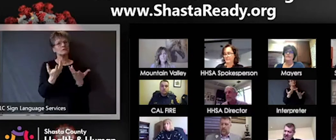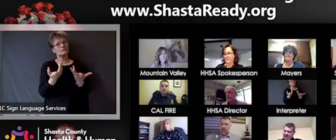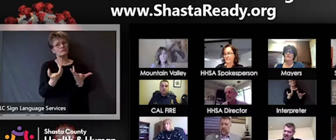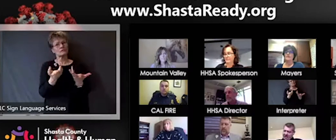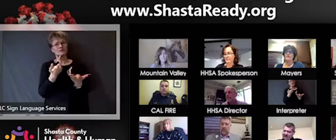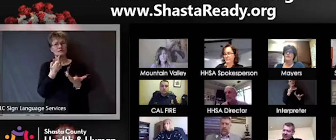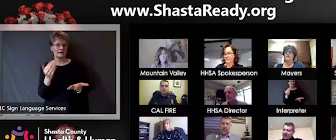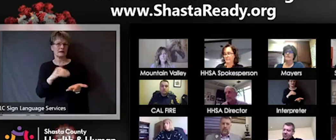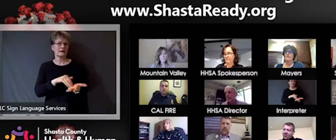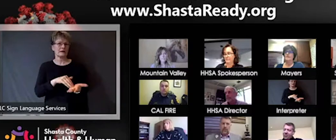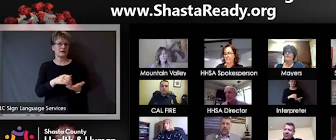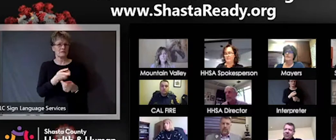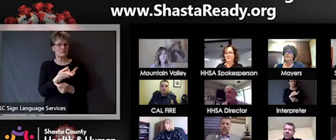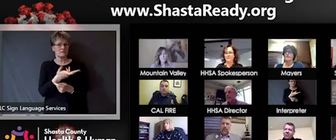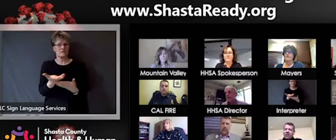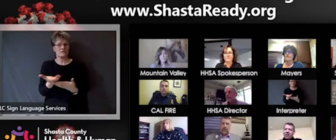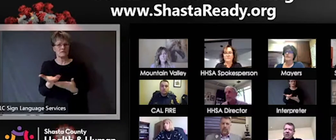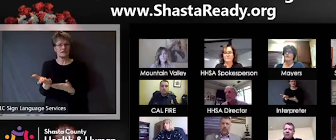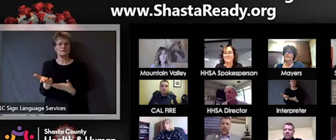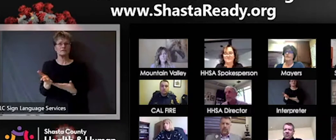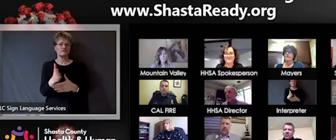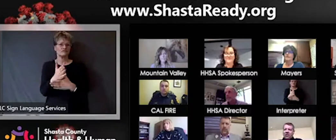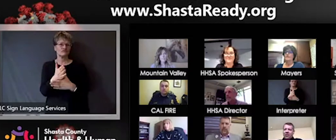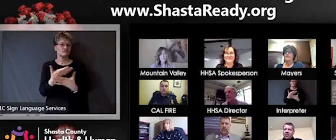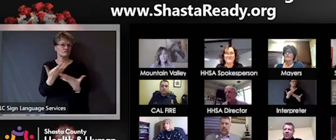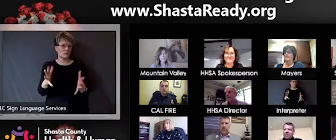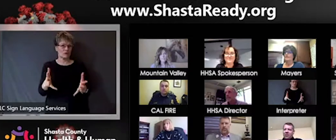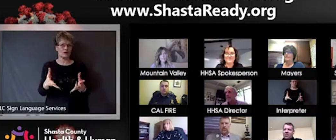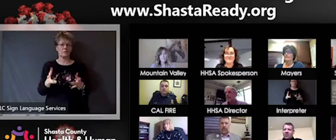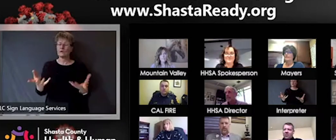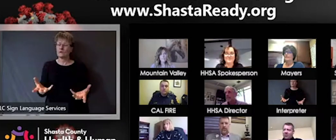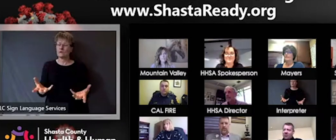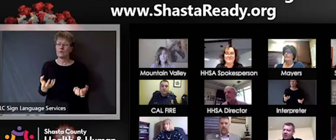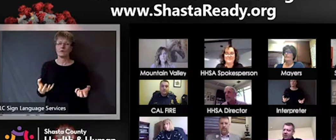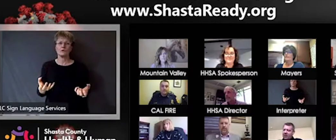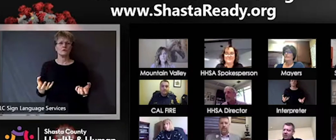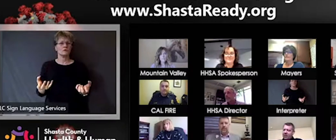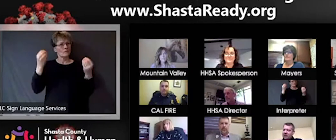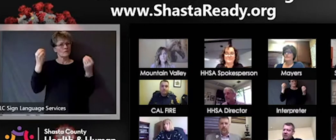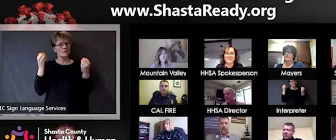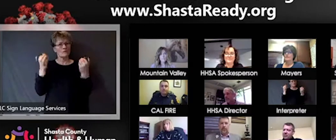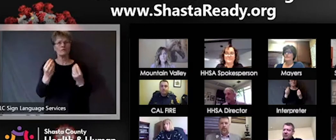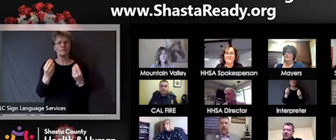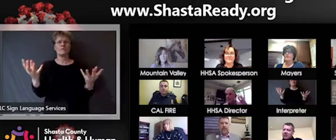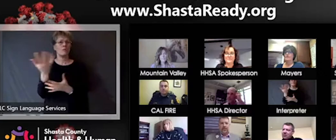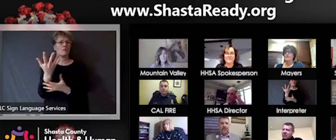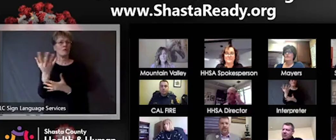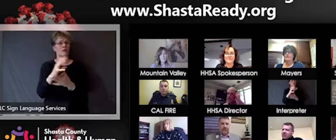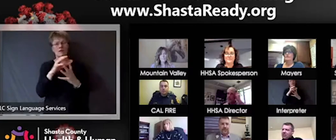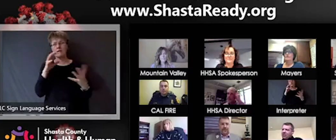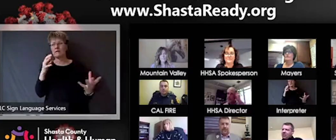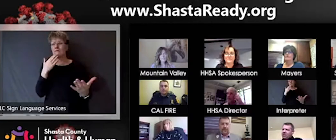not to sound like a broken record, but there really is a whole lot of really good communication going on out there. I had the chance, firsthand, to see the